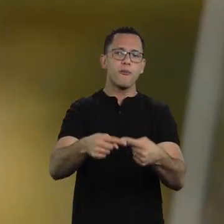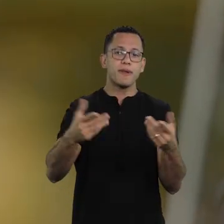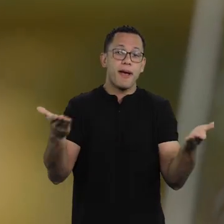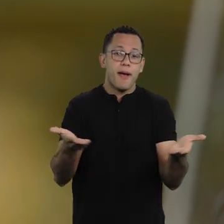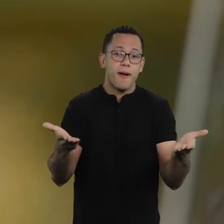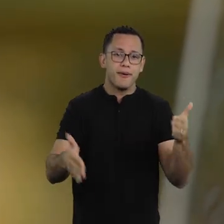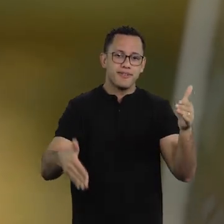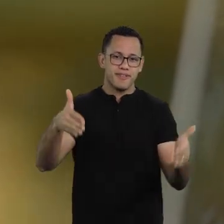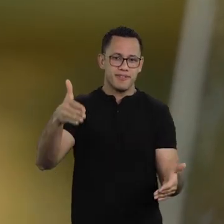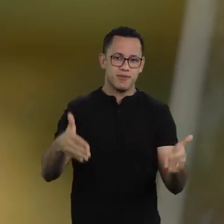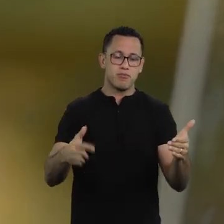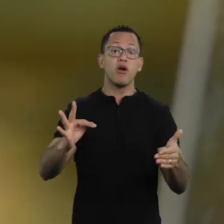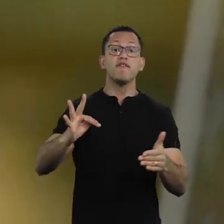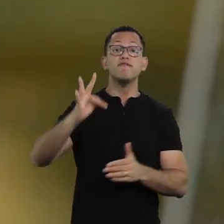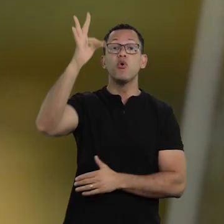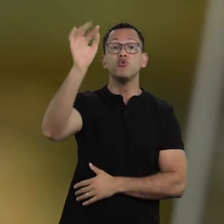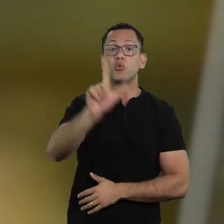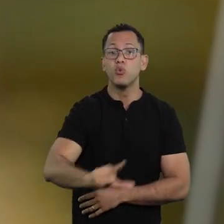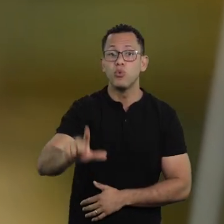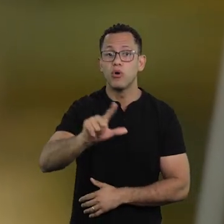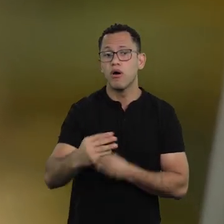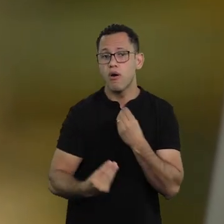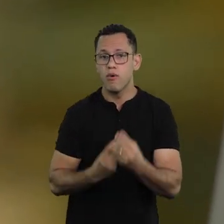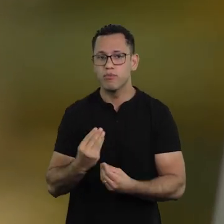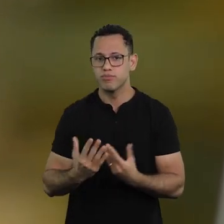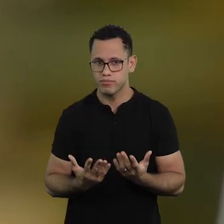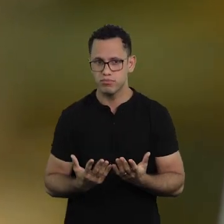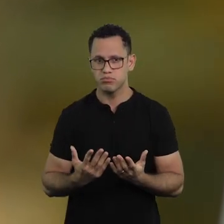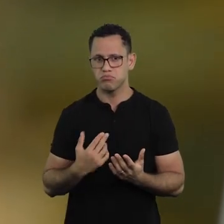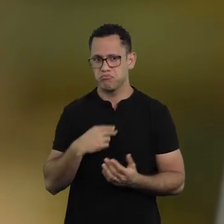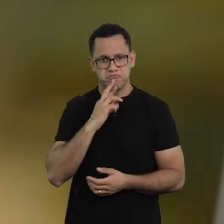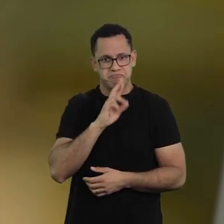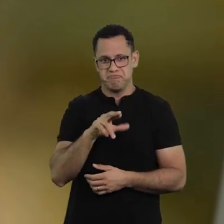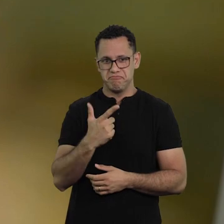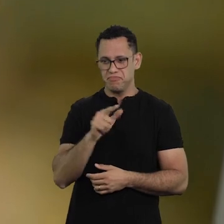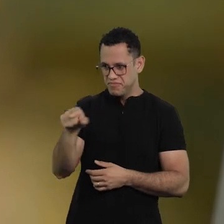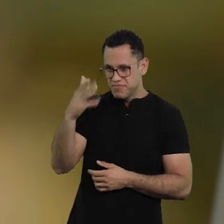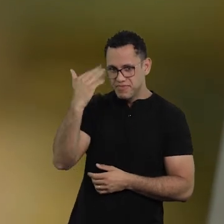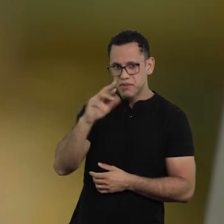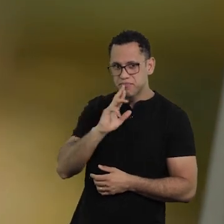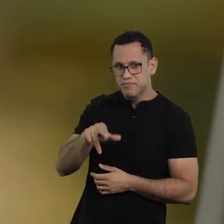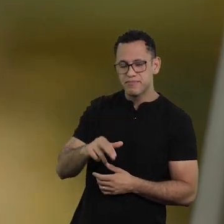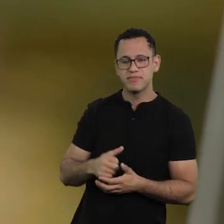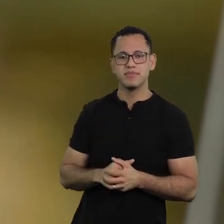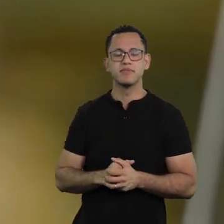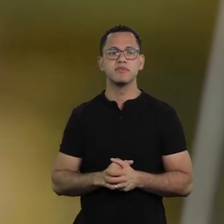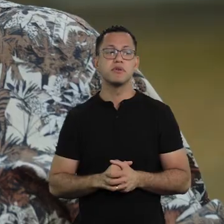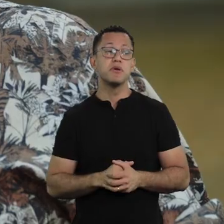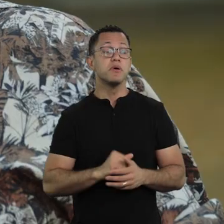Yes. What will happen? What will literature be like in the future? Some people ask. I don't know what to answer, do you, Xico?